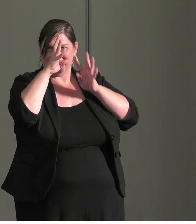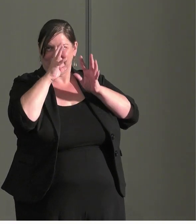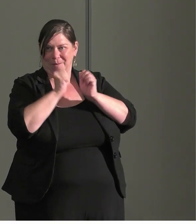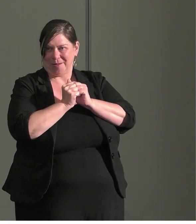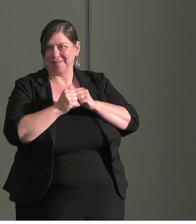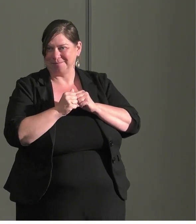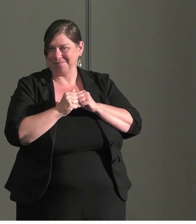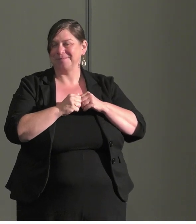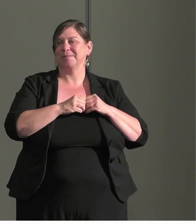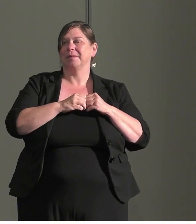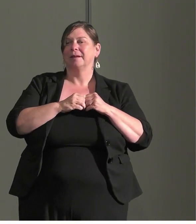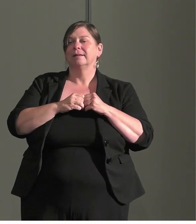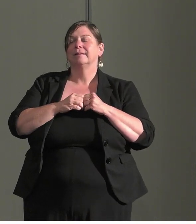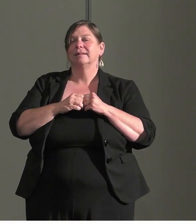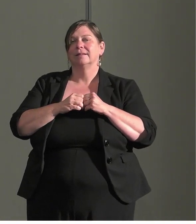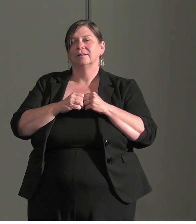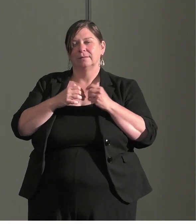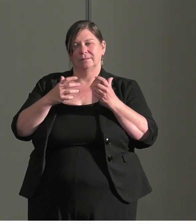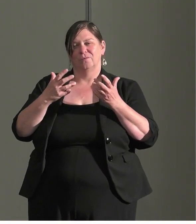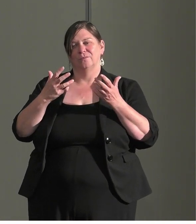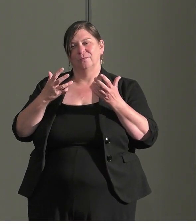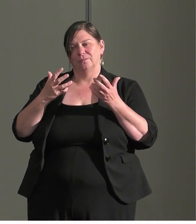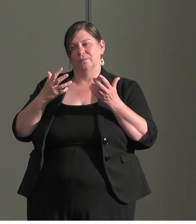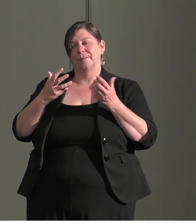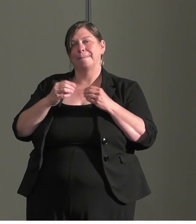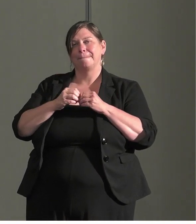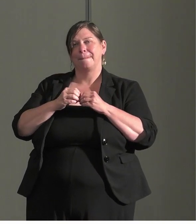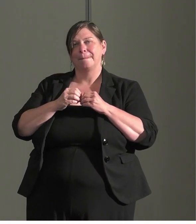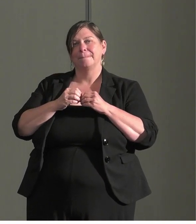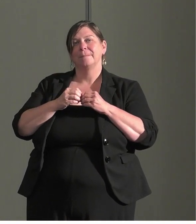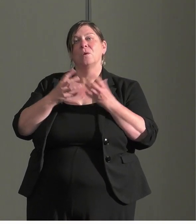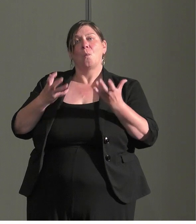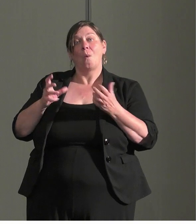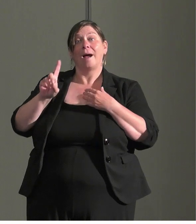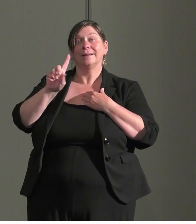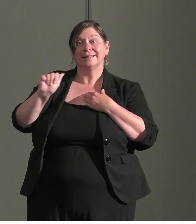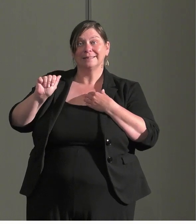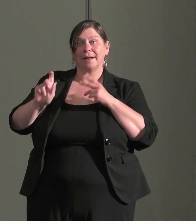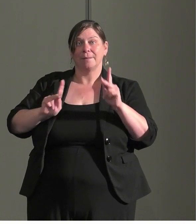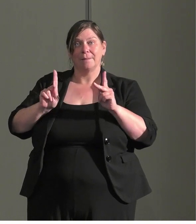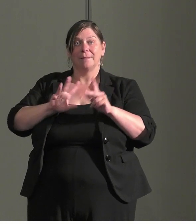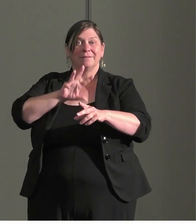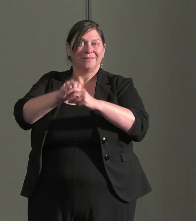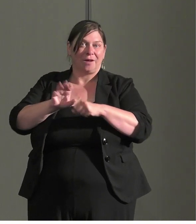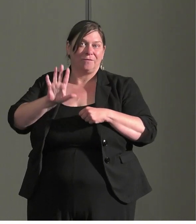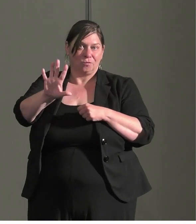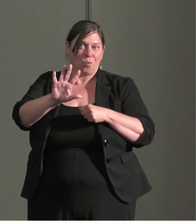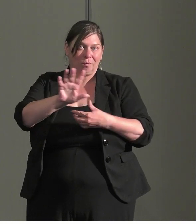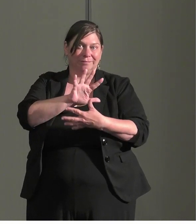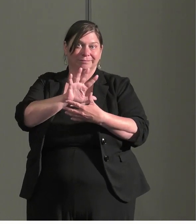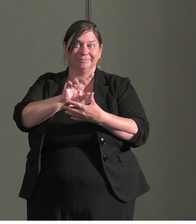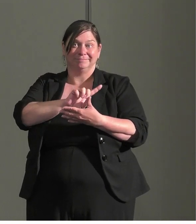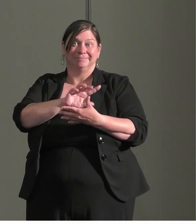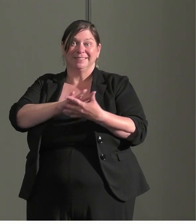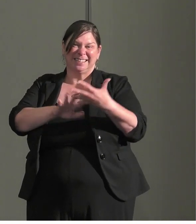So we want like I said, we want -- disabled people as part of the design.